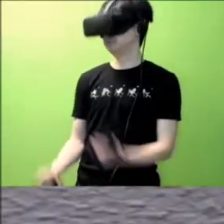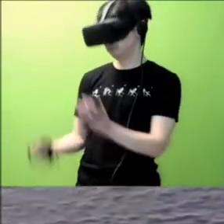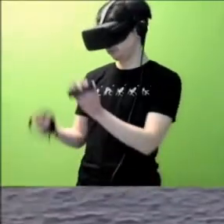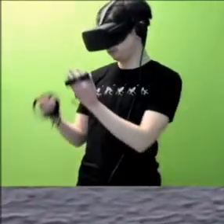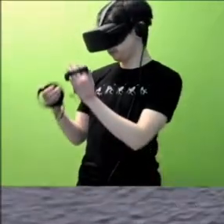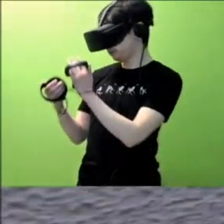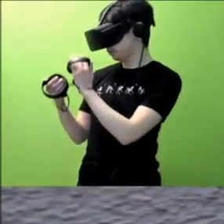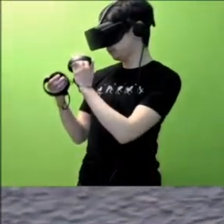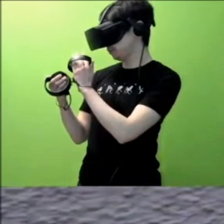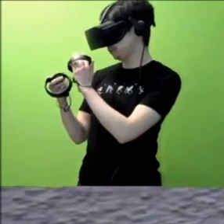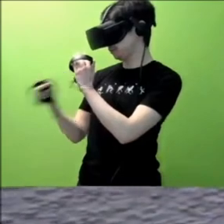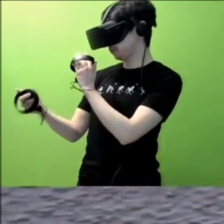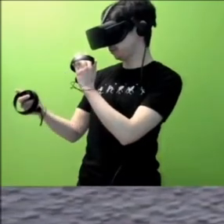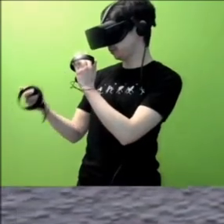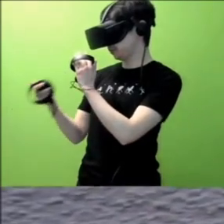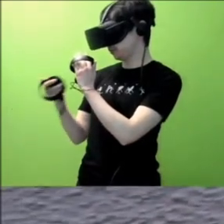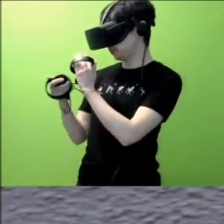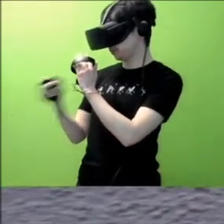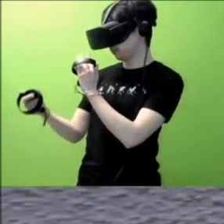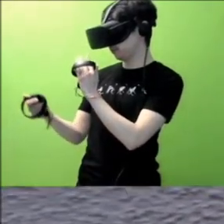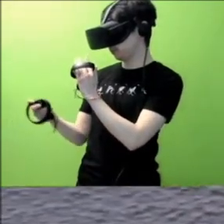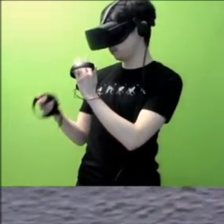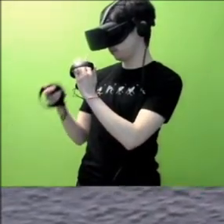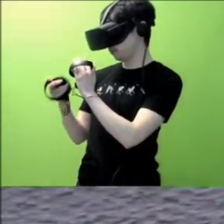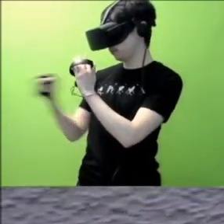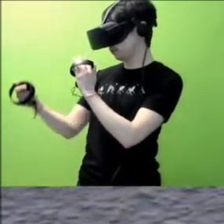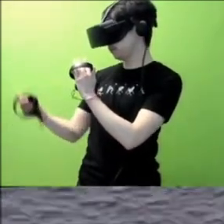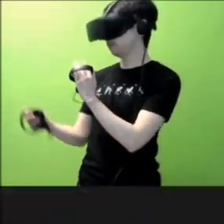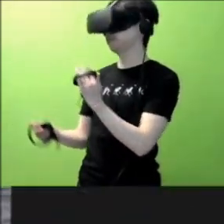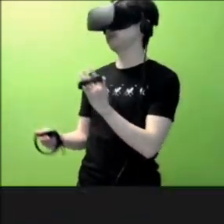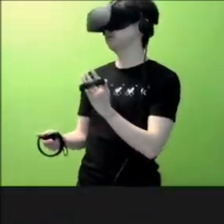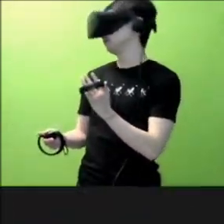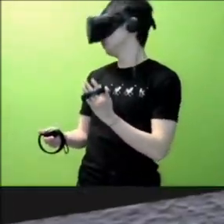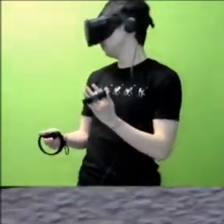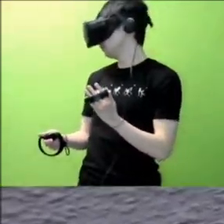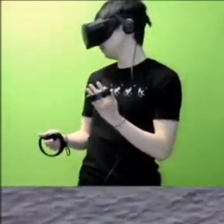Skill